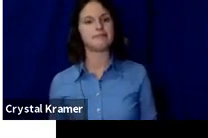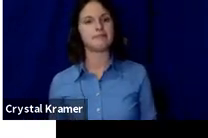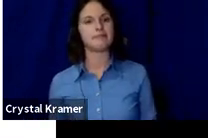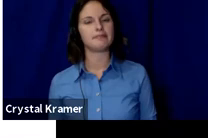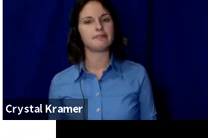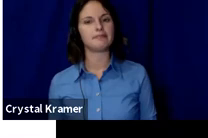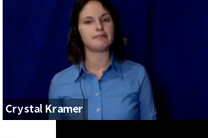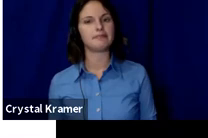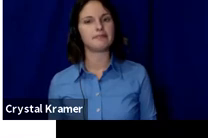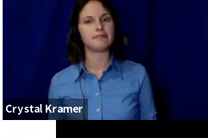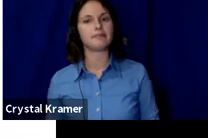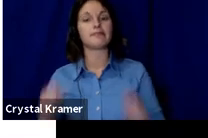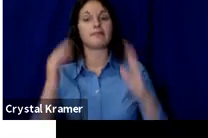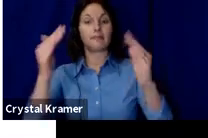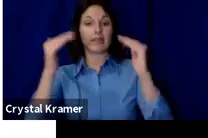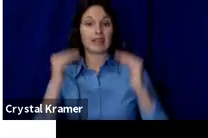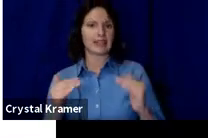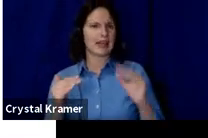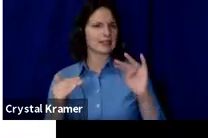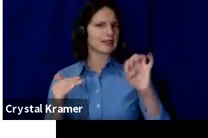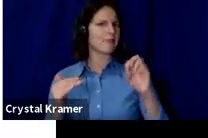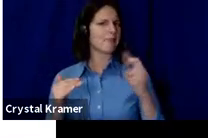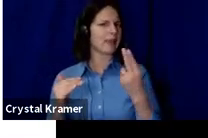The next myth is diamonds for donors.